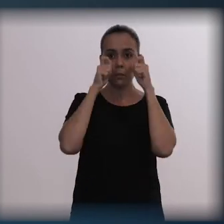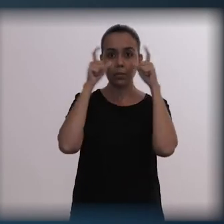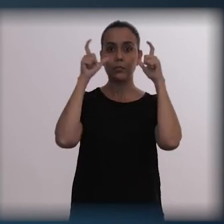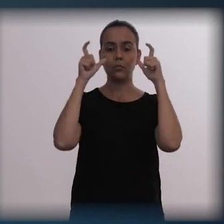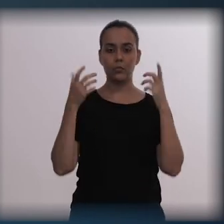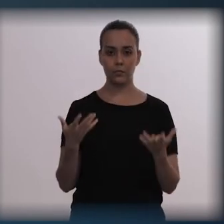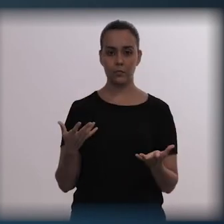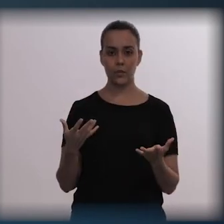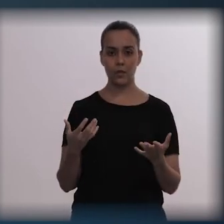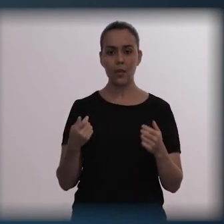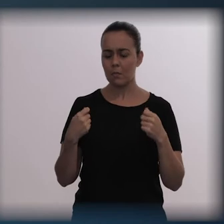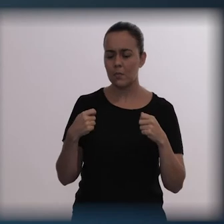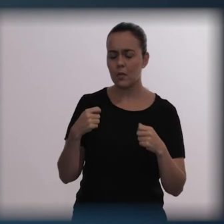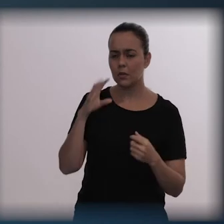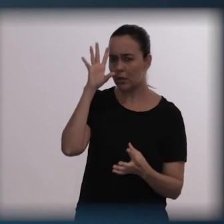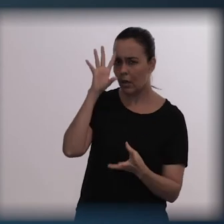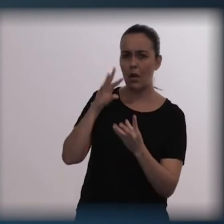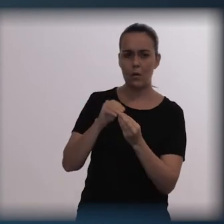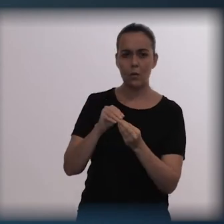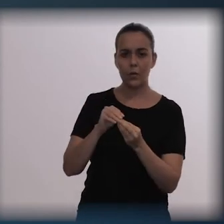a greater visibility greater empathy,